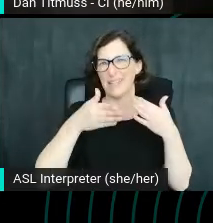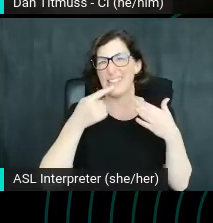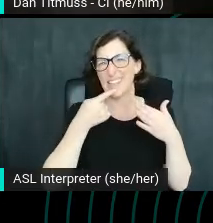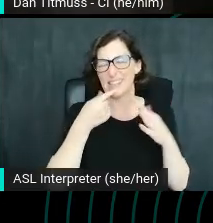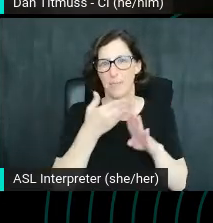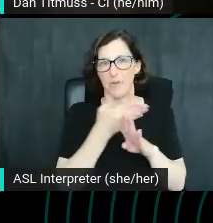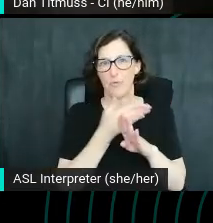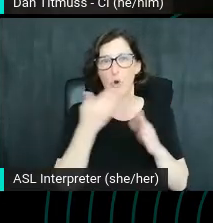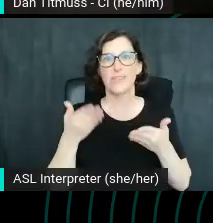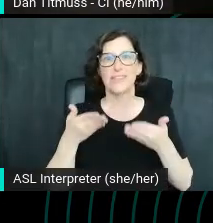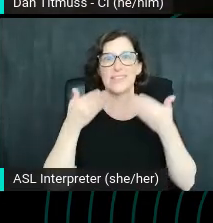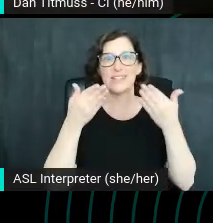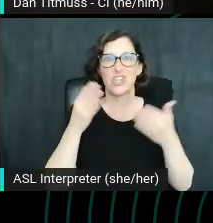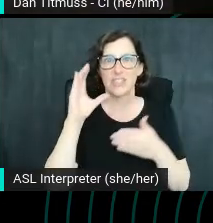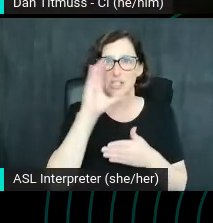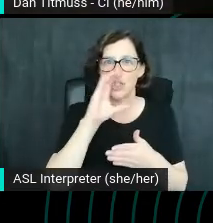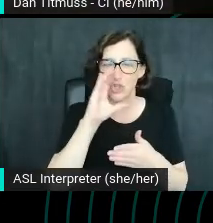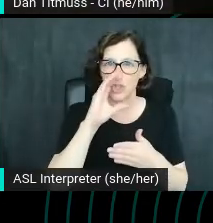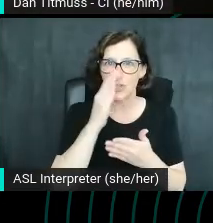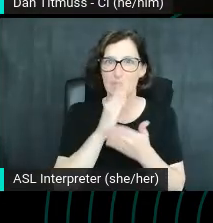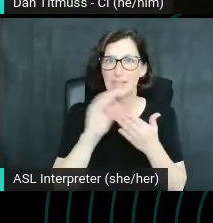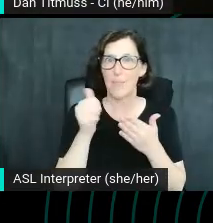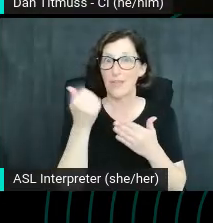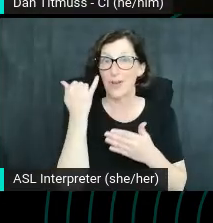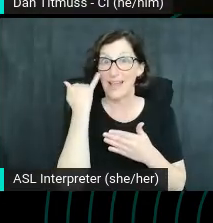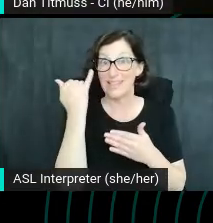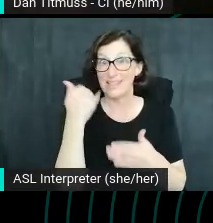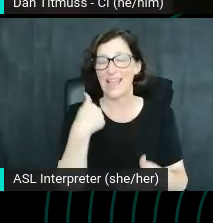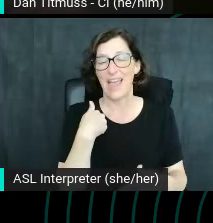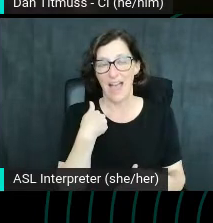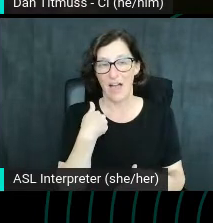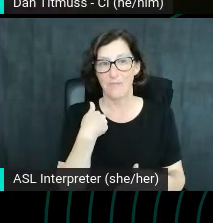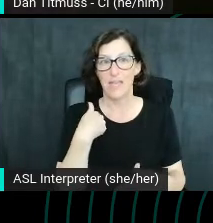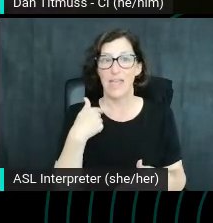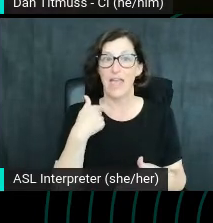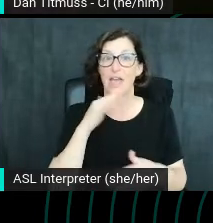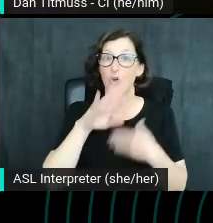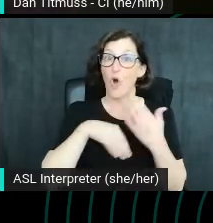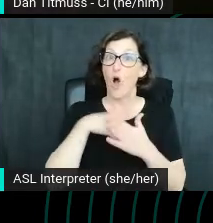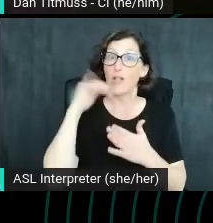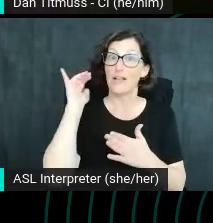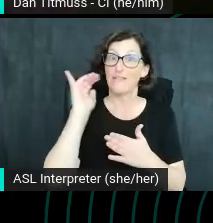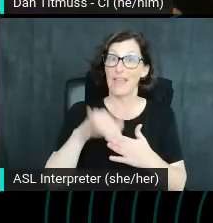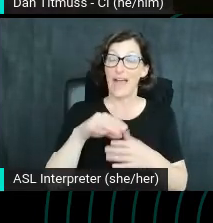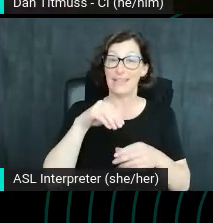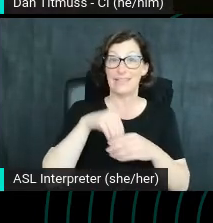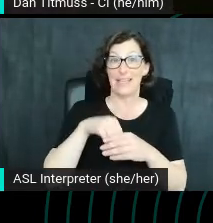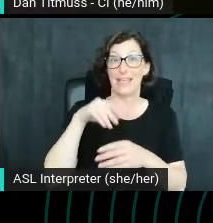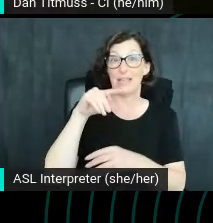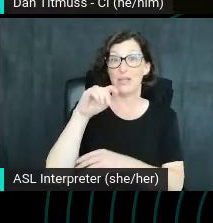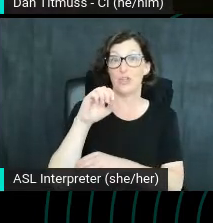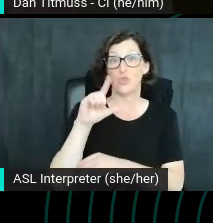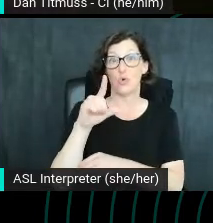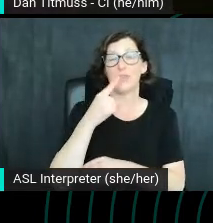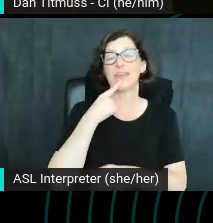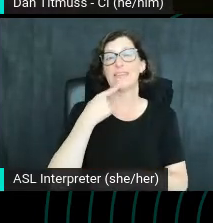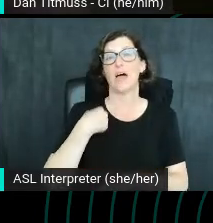suggested search is a few other ideas that I had and I basically just put all this into a tool which can tell me the search volume and